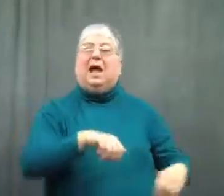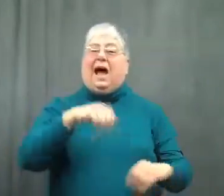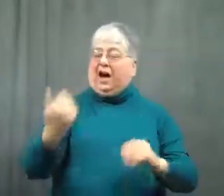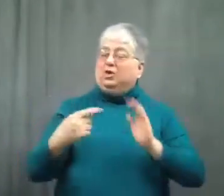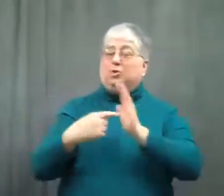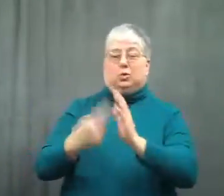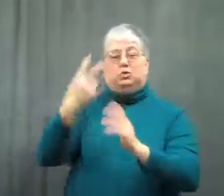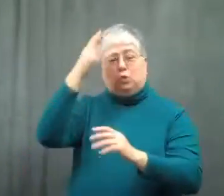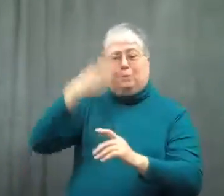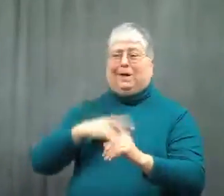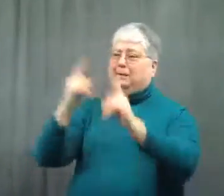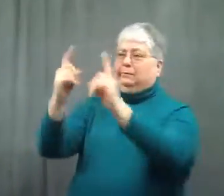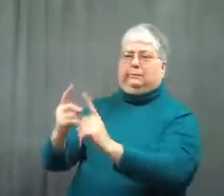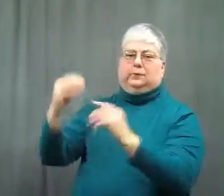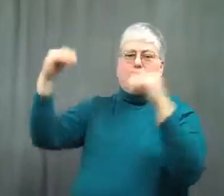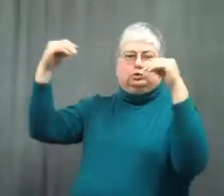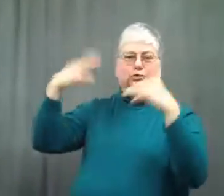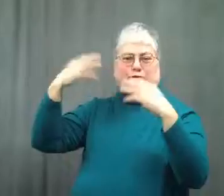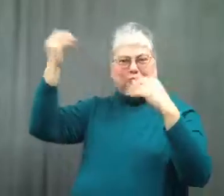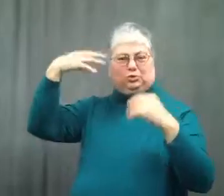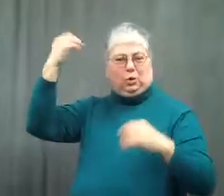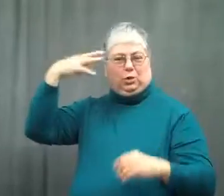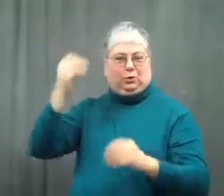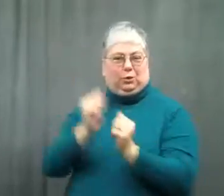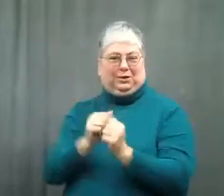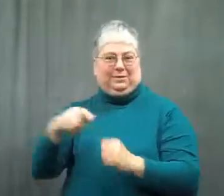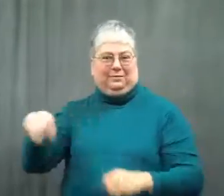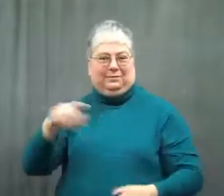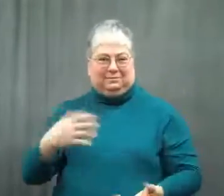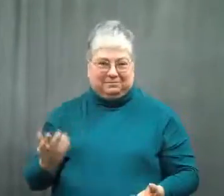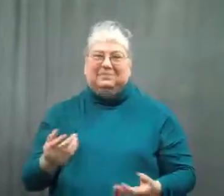It also showed two men showering together.